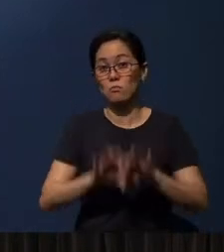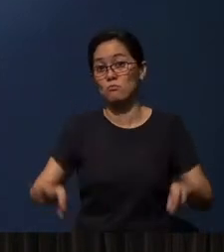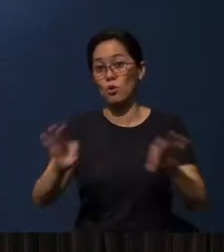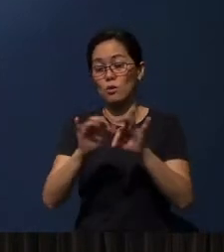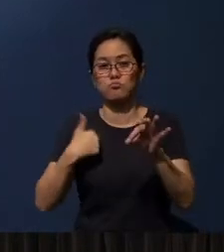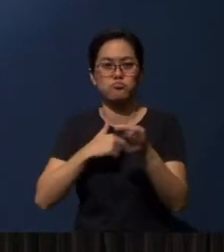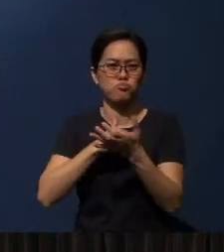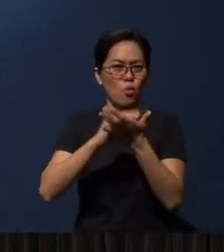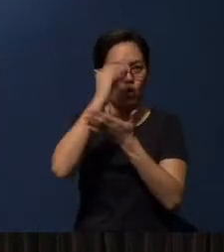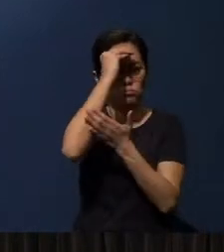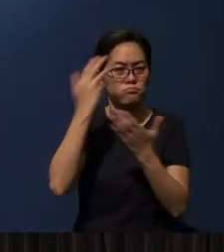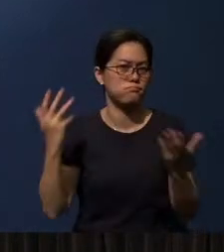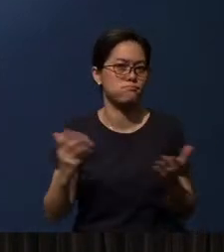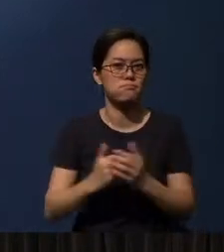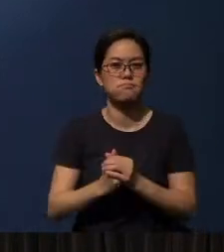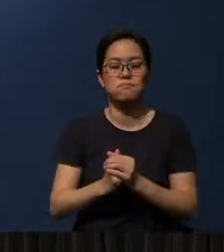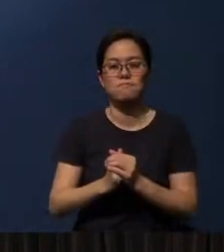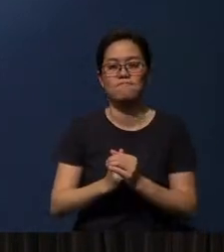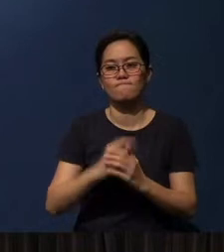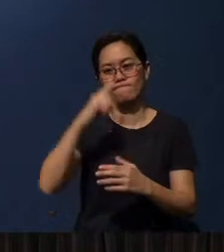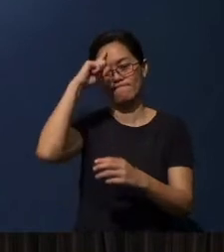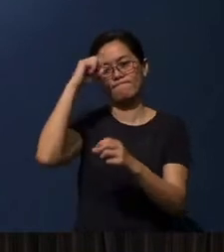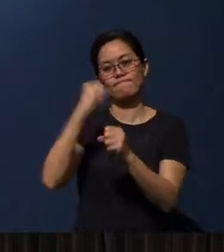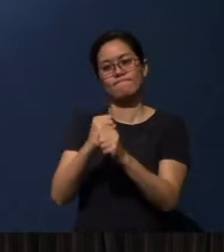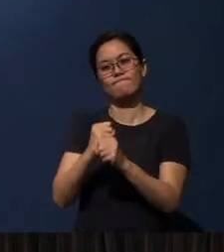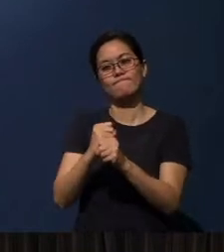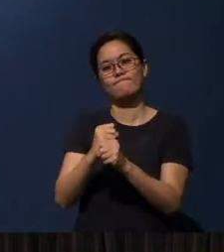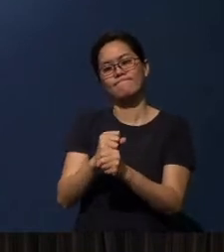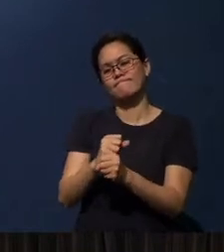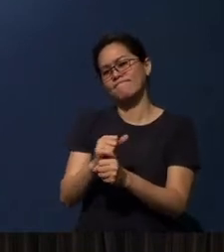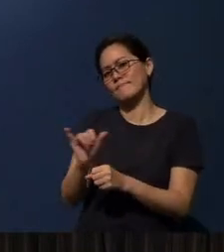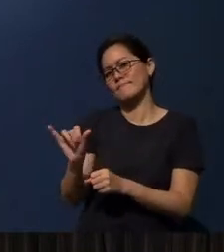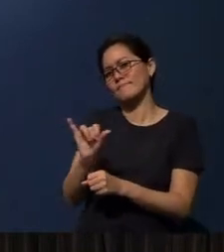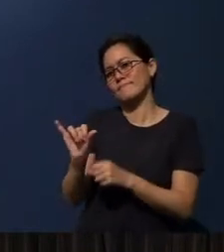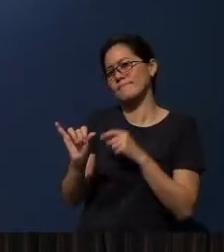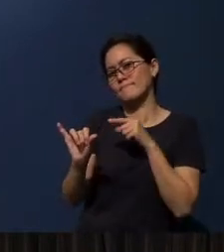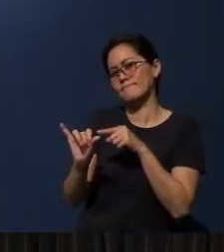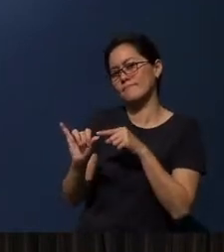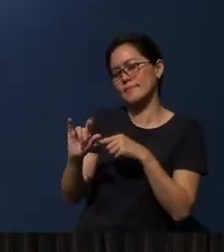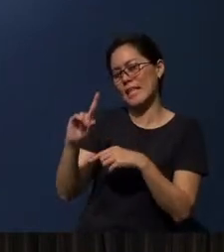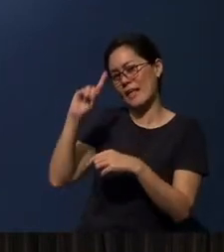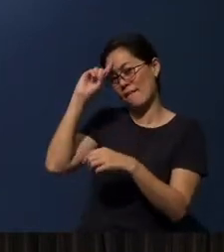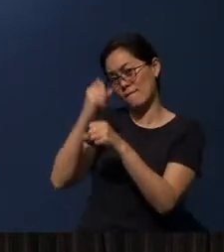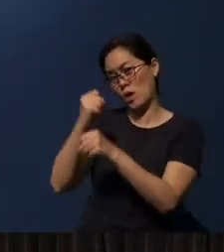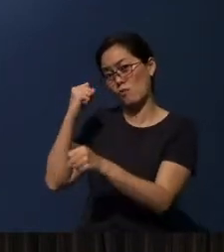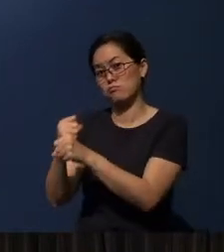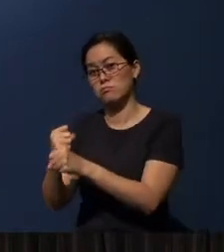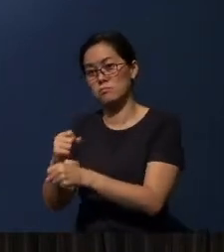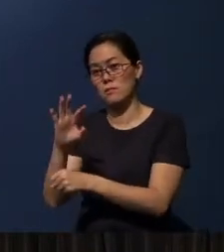this - it’s that faith (has) also got to do with the word “faithfulness”.